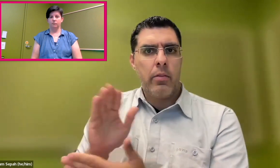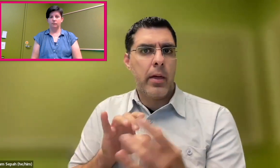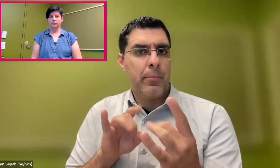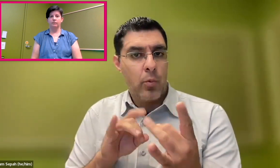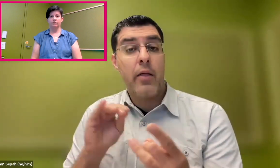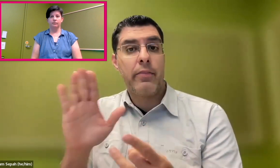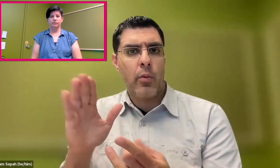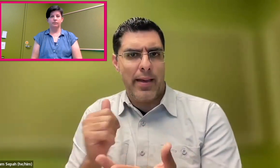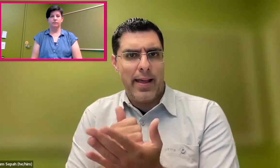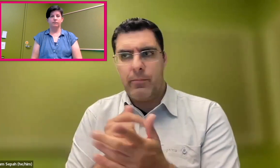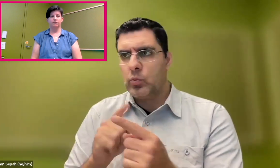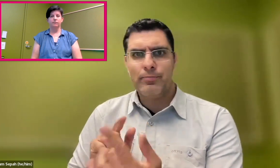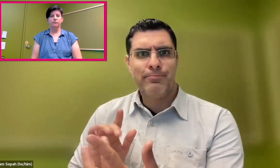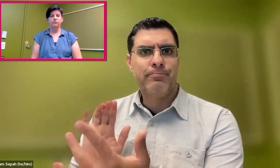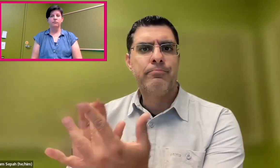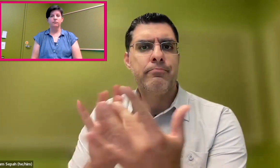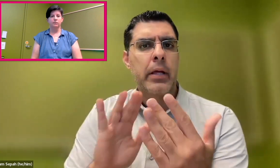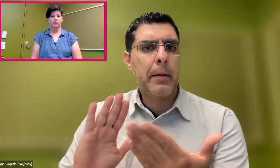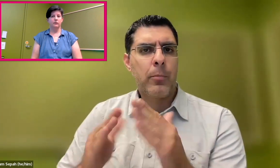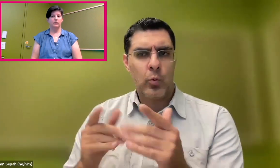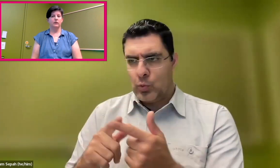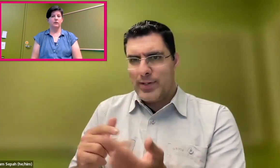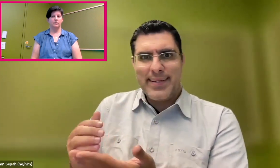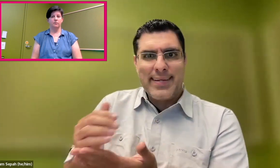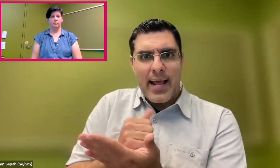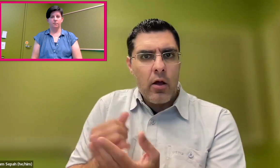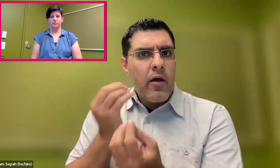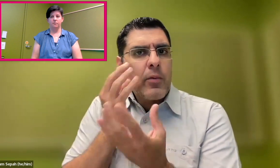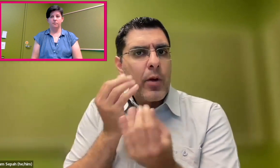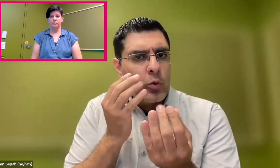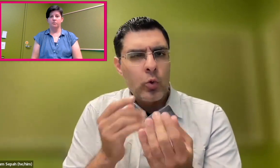with other disabilities, where they are able to give their input.